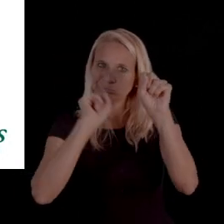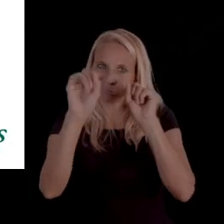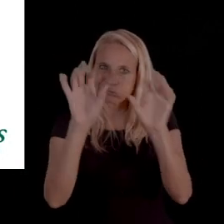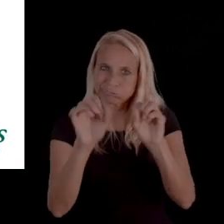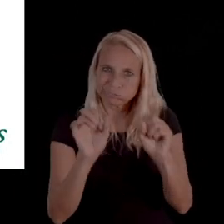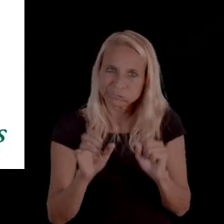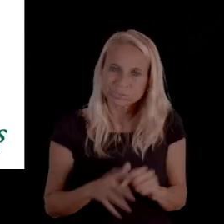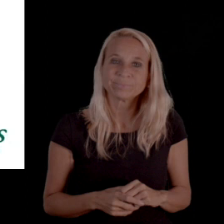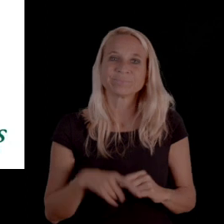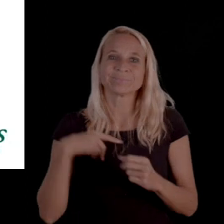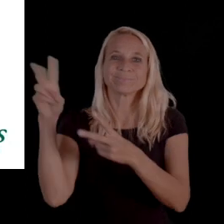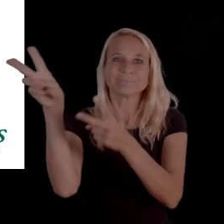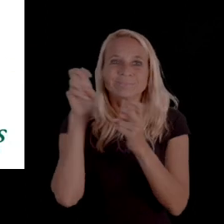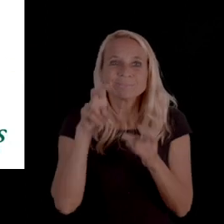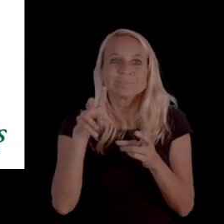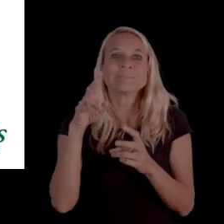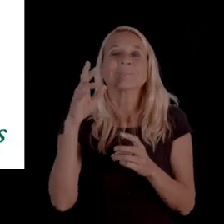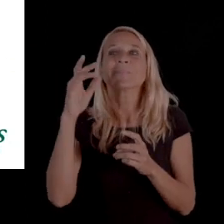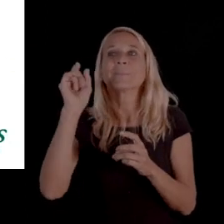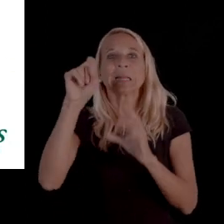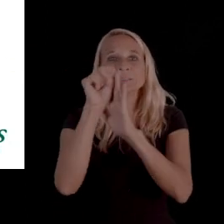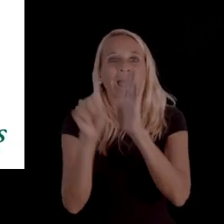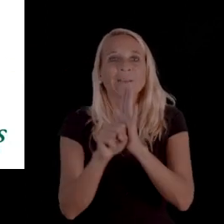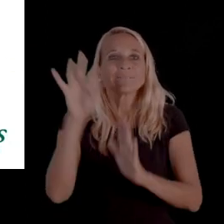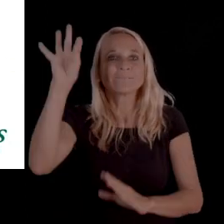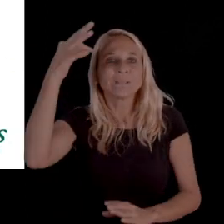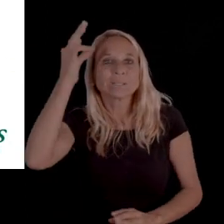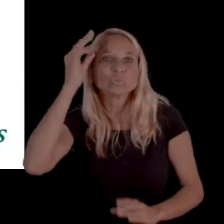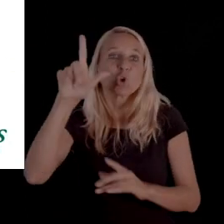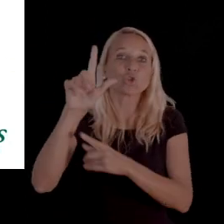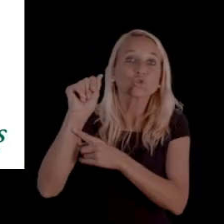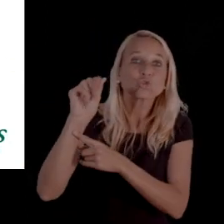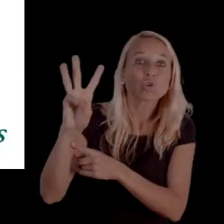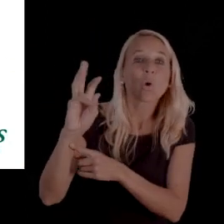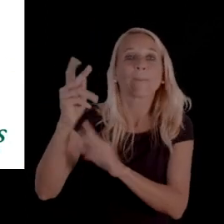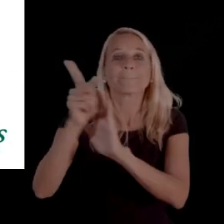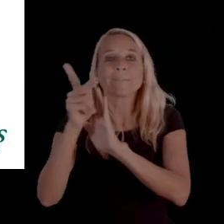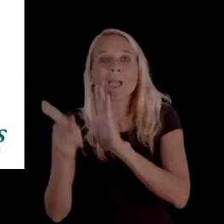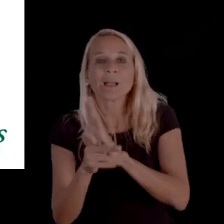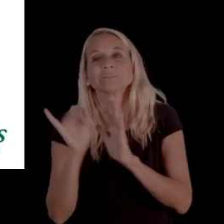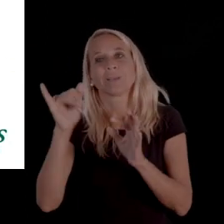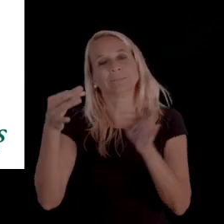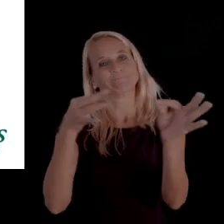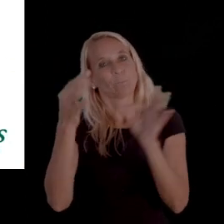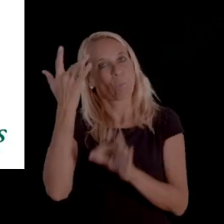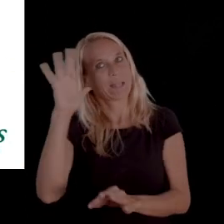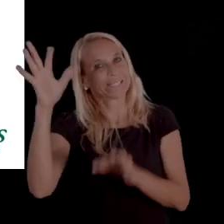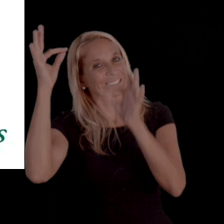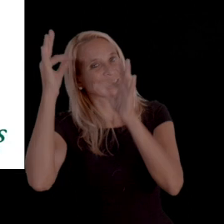And they do have to cite to either state federal law or the policy that supports their decision.